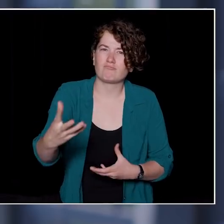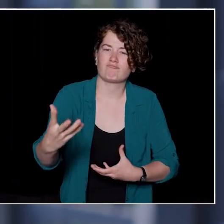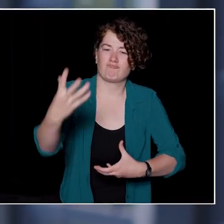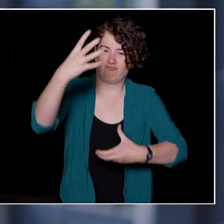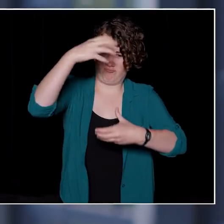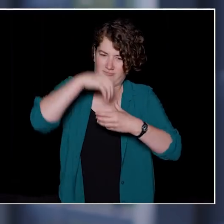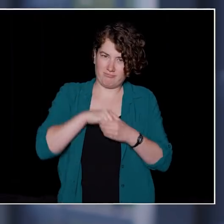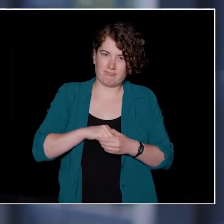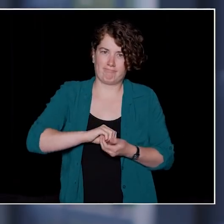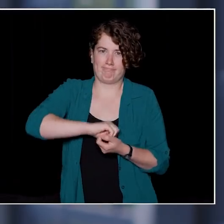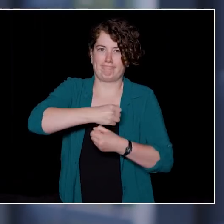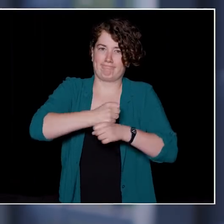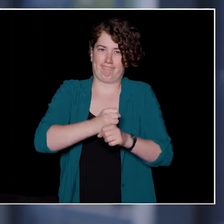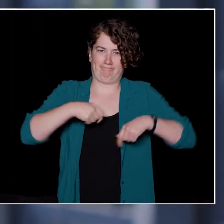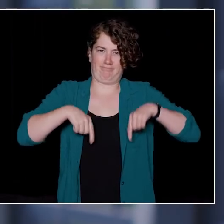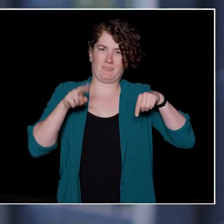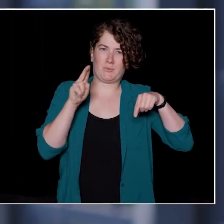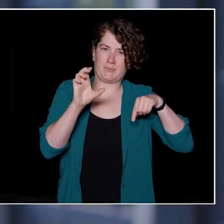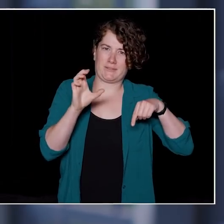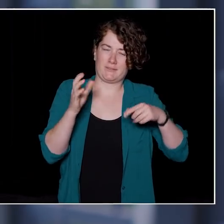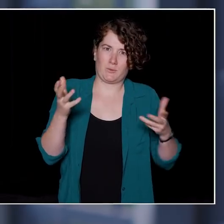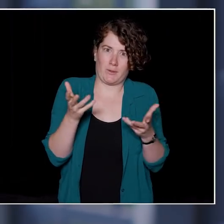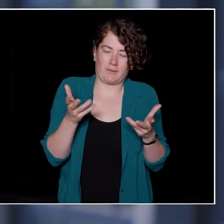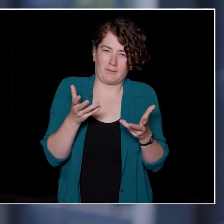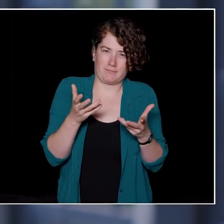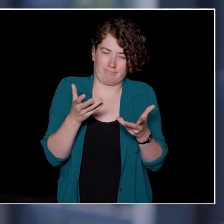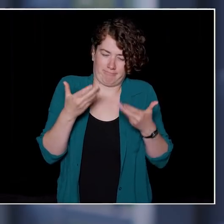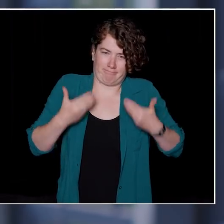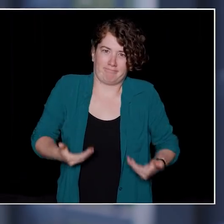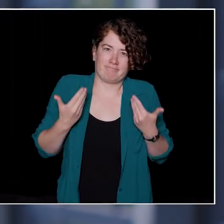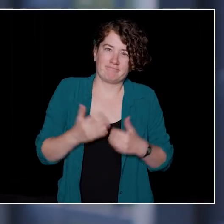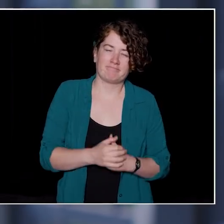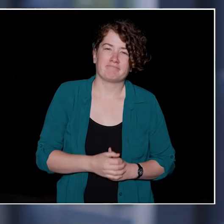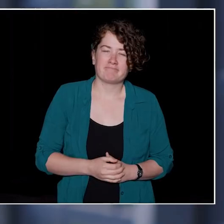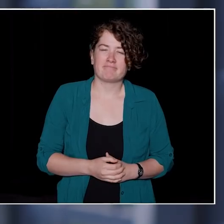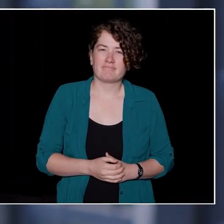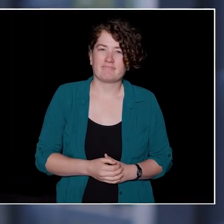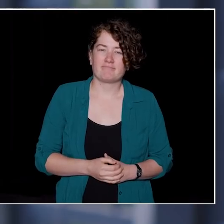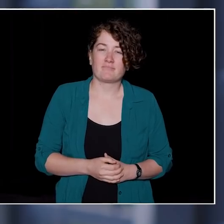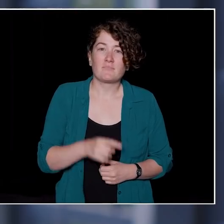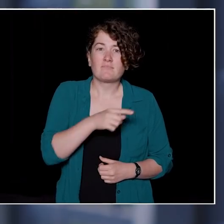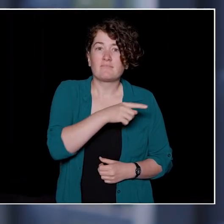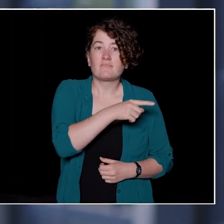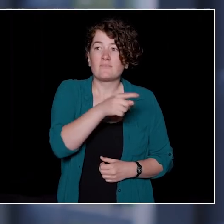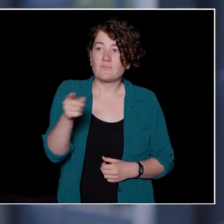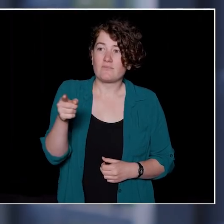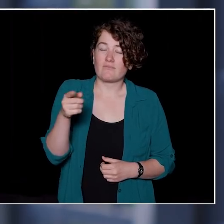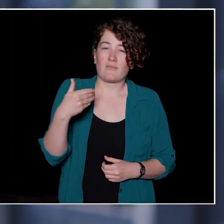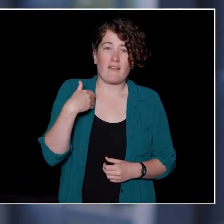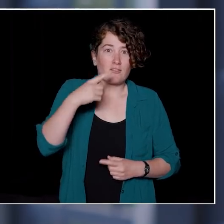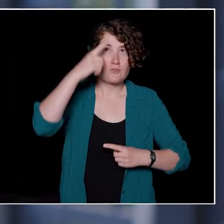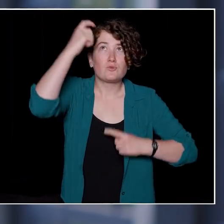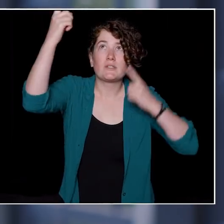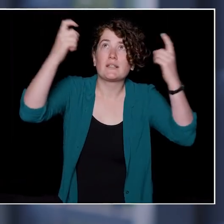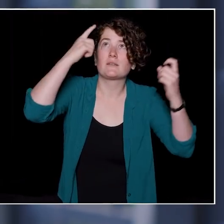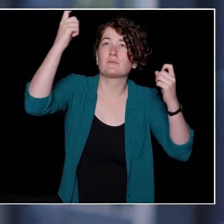Each of you has dreams and aspirations and to achieve those dreams, you need to believe in yourself.